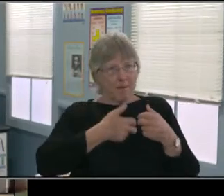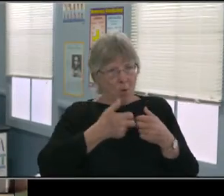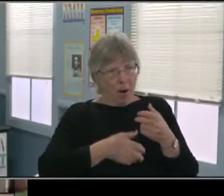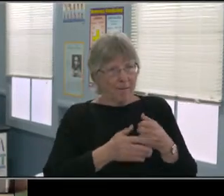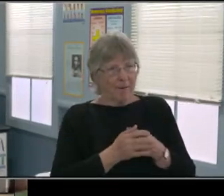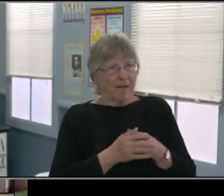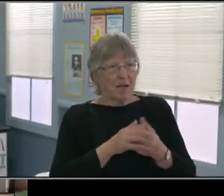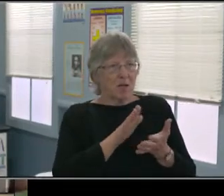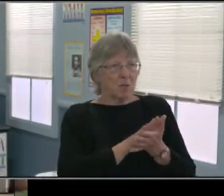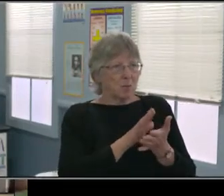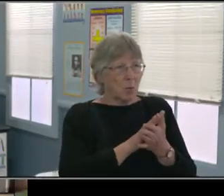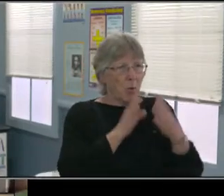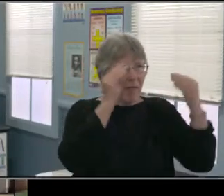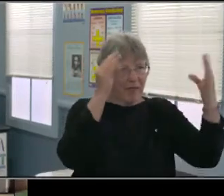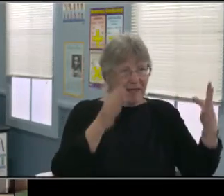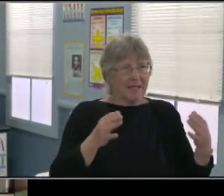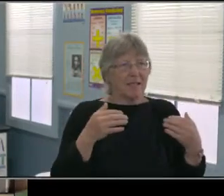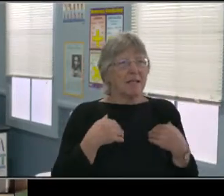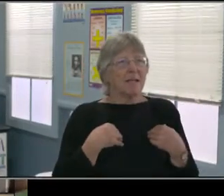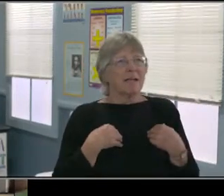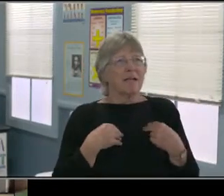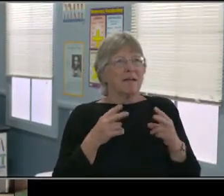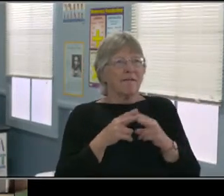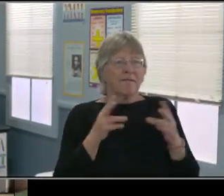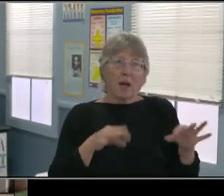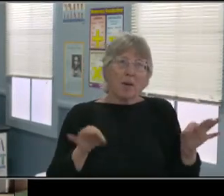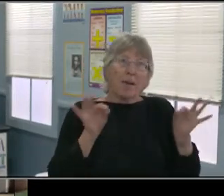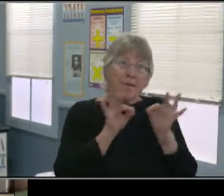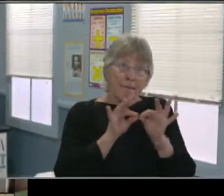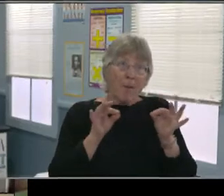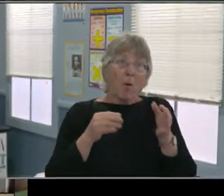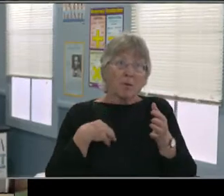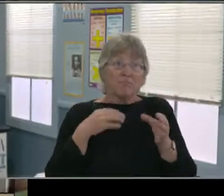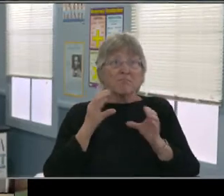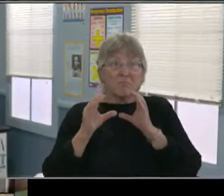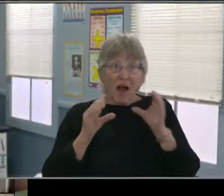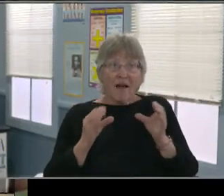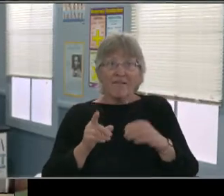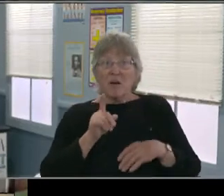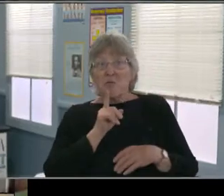So maybe someone else can address this and we can discuss this at the end if there's time of the whole,